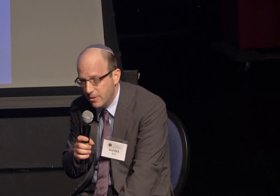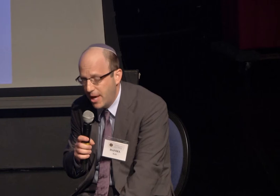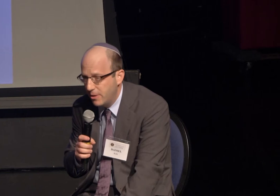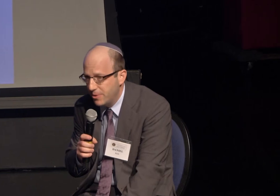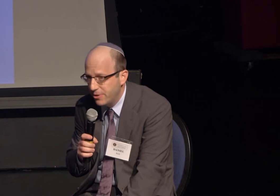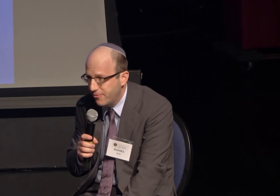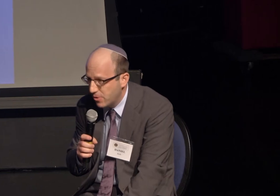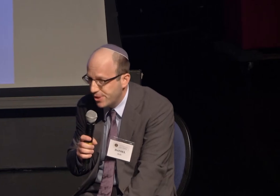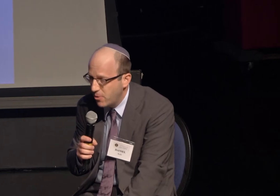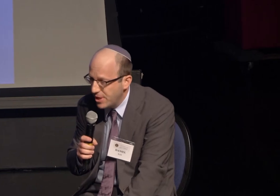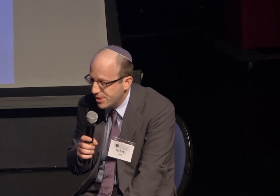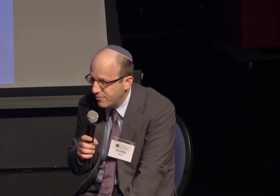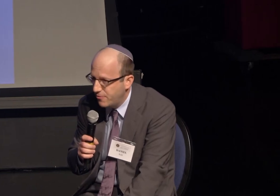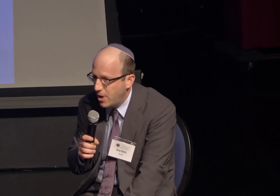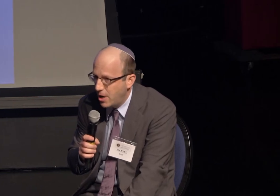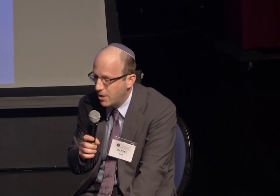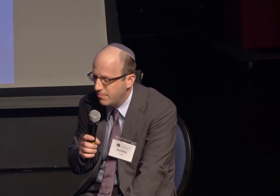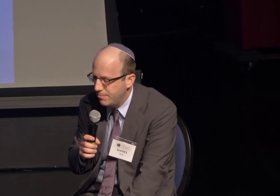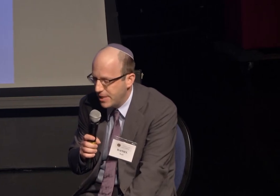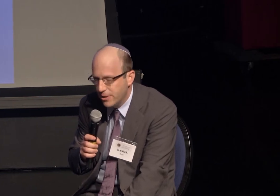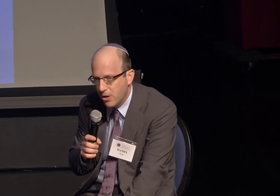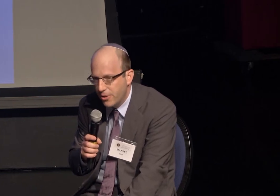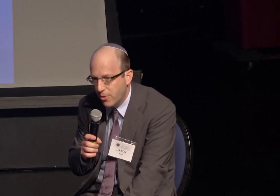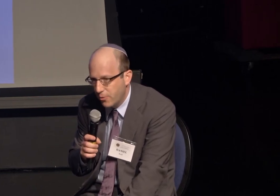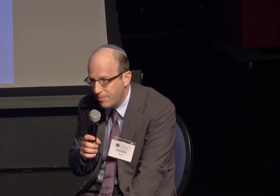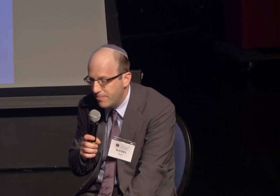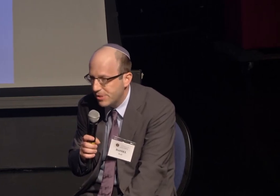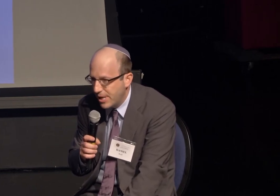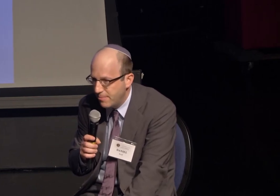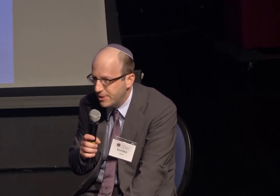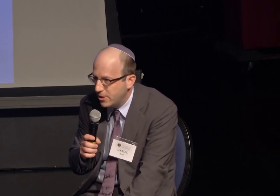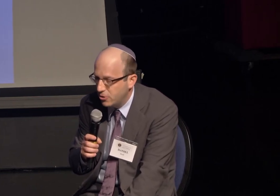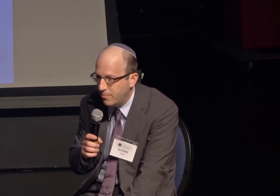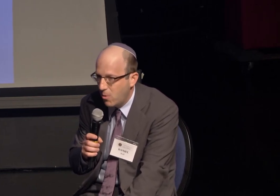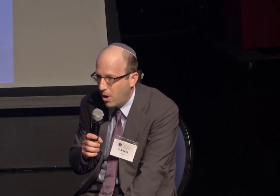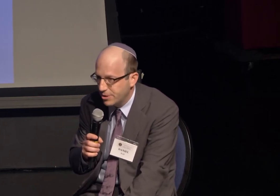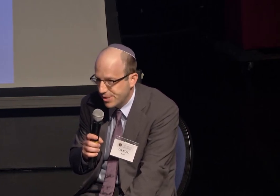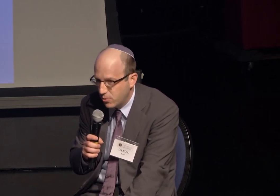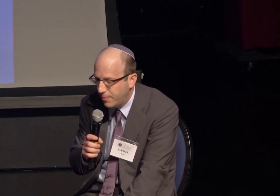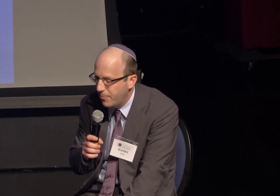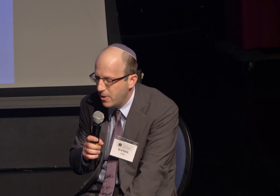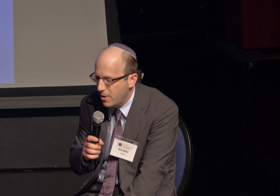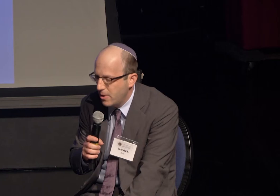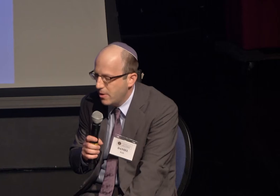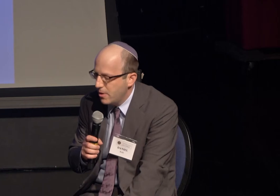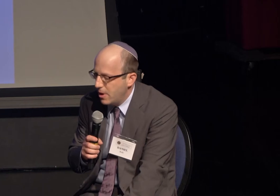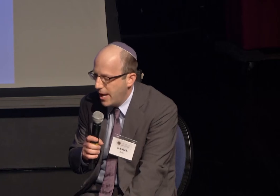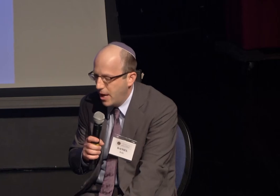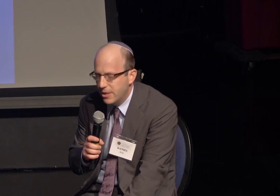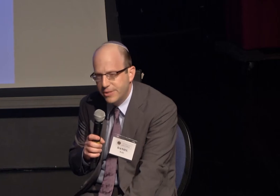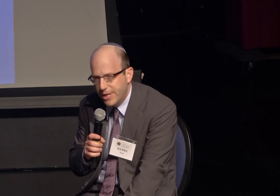with my family and within the first three weeks of being there, there were three people stabbed and killed on my walk to school.